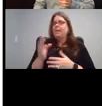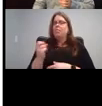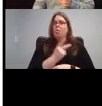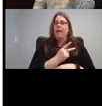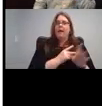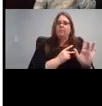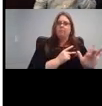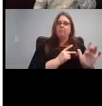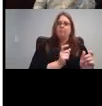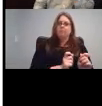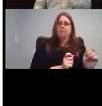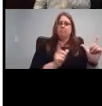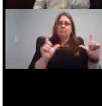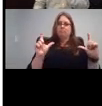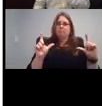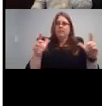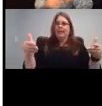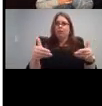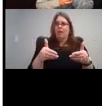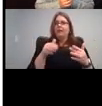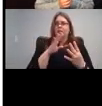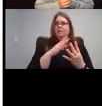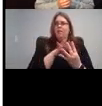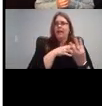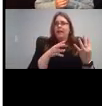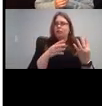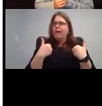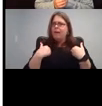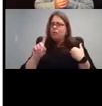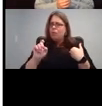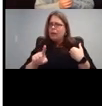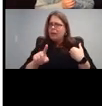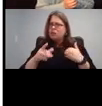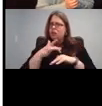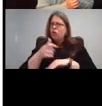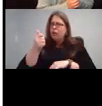So there was a there was a question earlier.